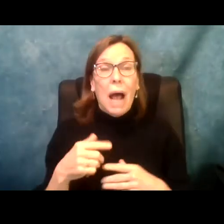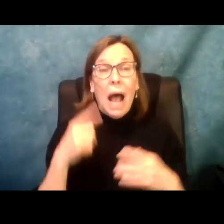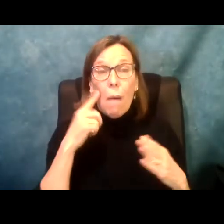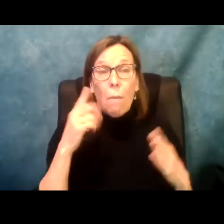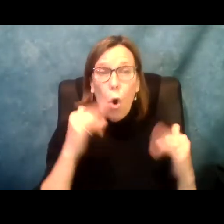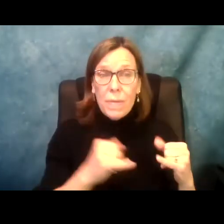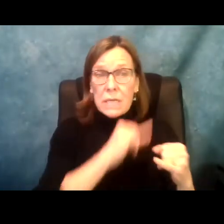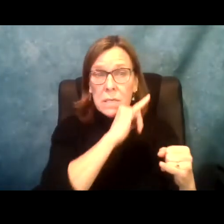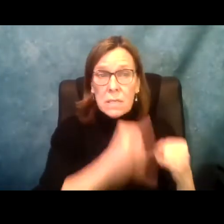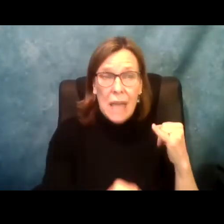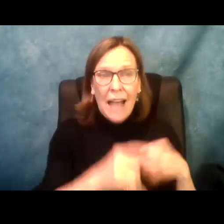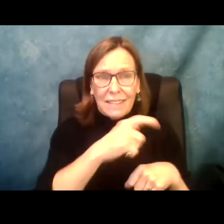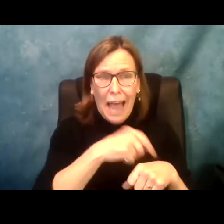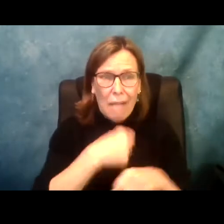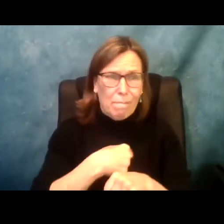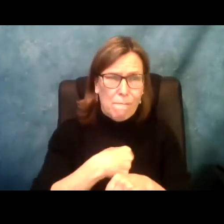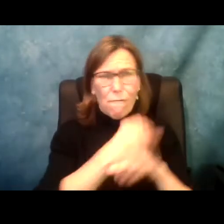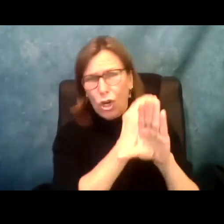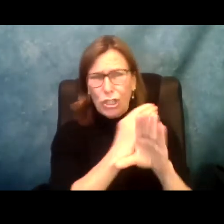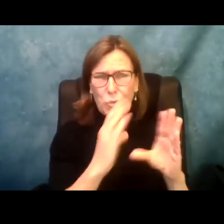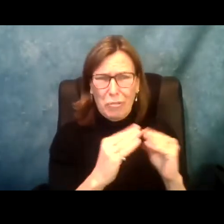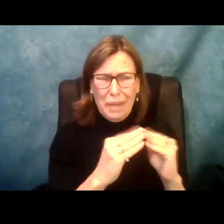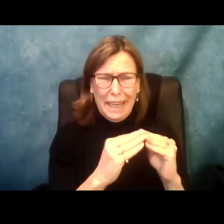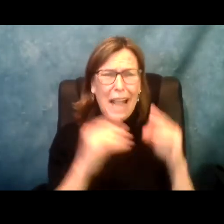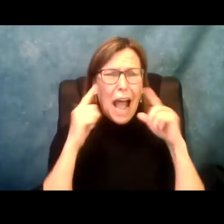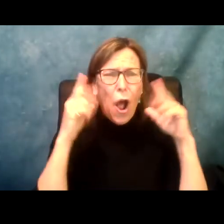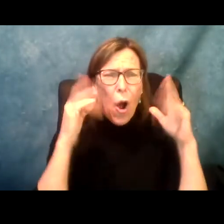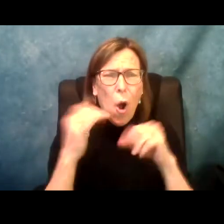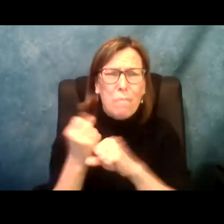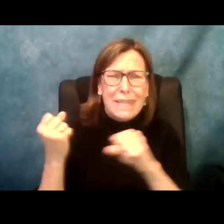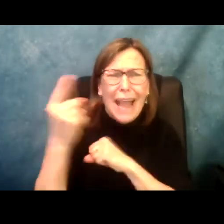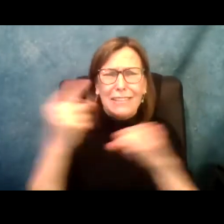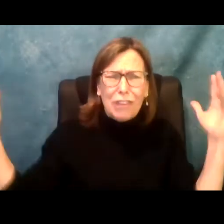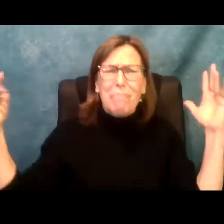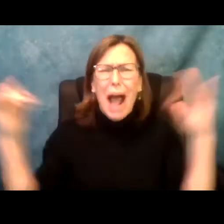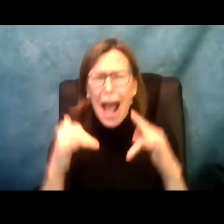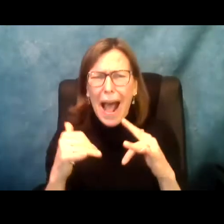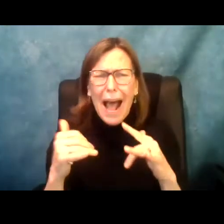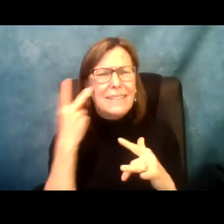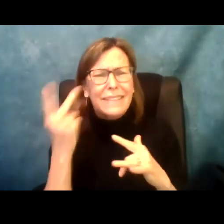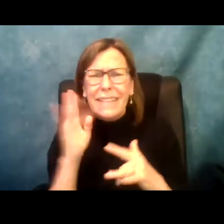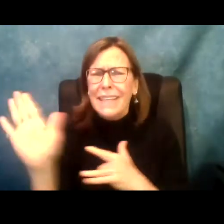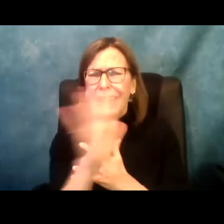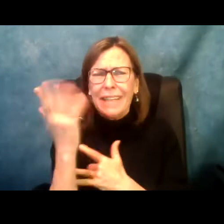Good to see you, earlier. We have a long day. I'm hoping that this is the last time we have to do these virtually.